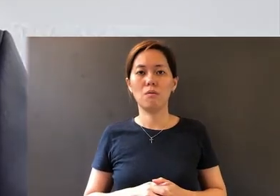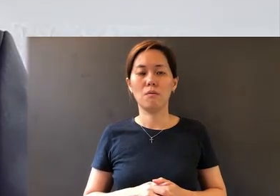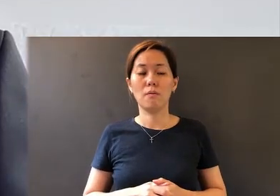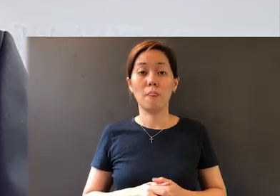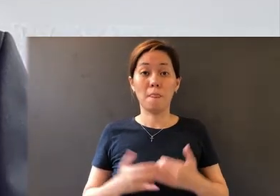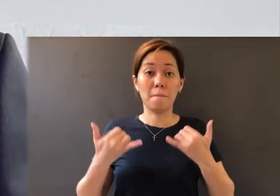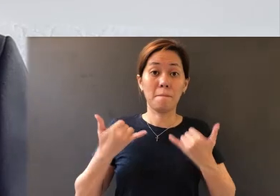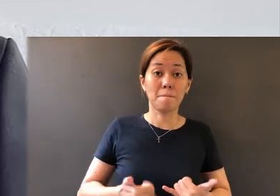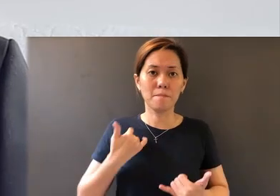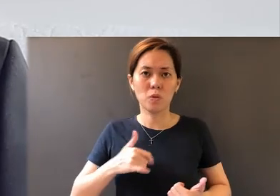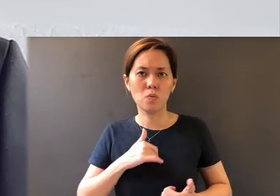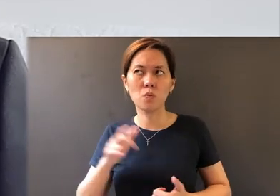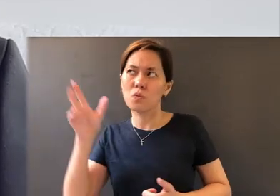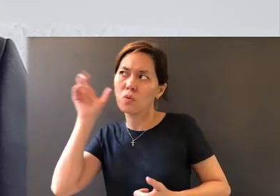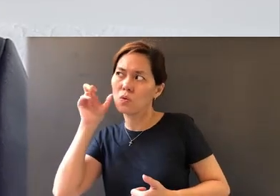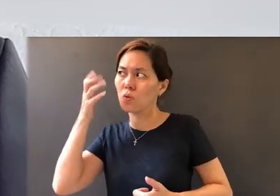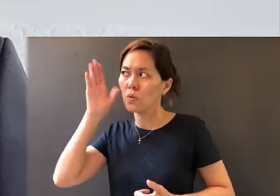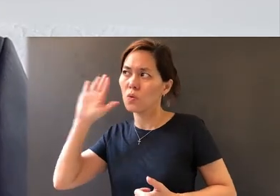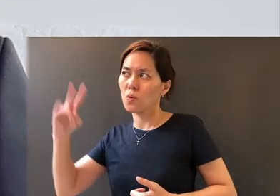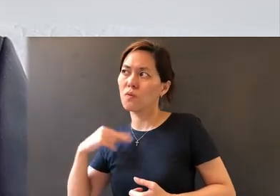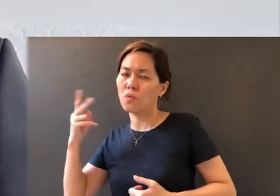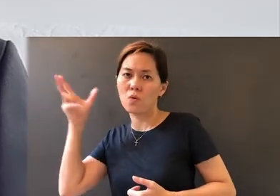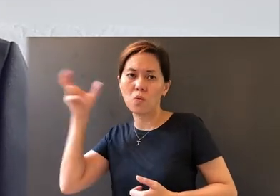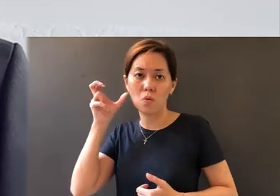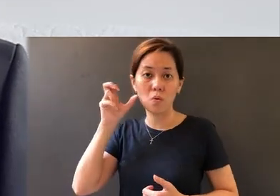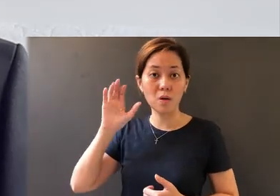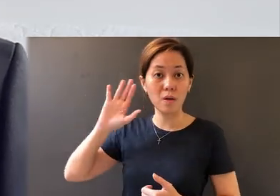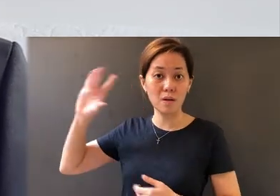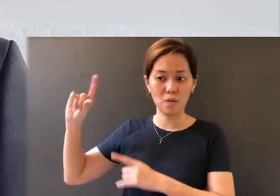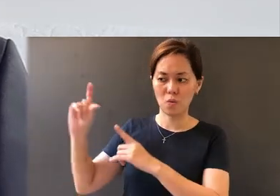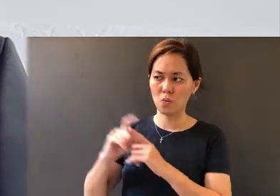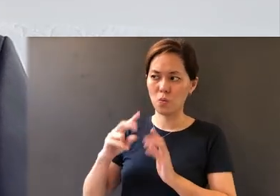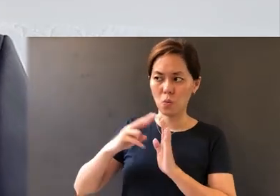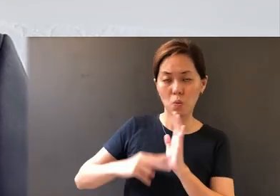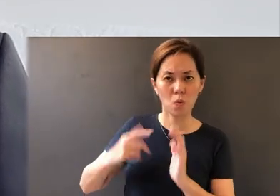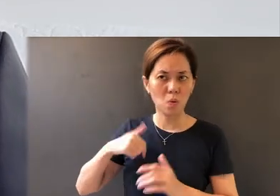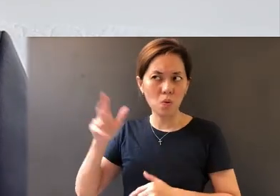Now that we have heard the voice of God through the reading of His Word,